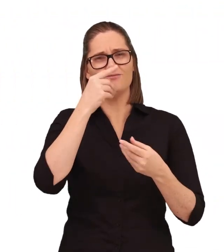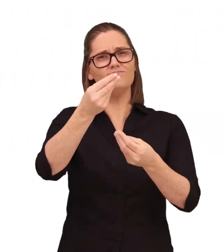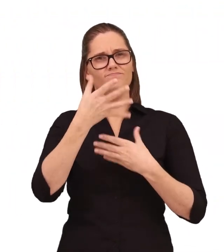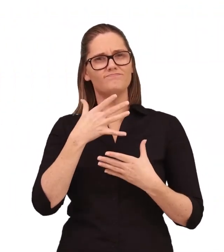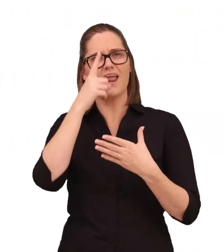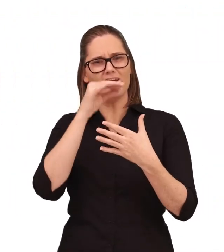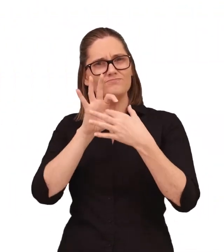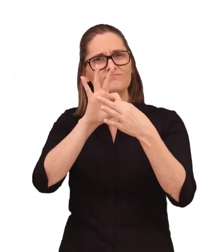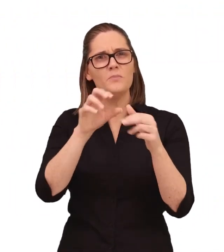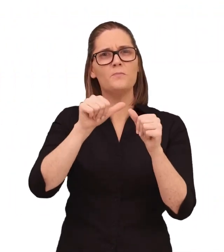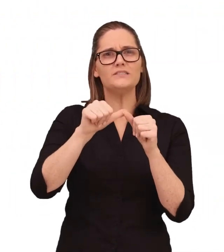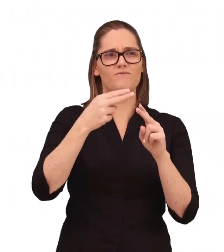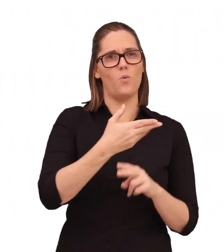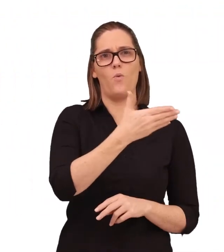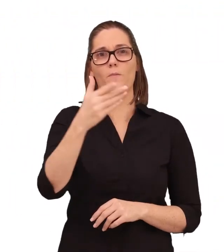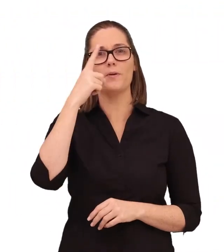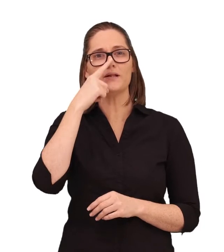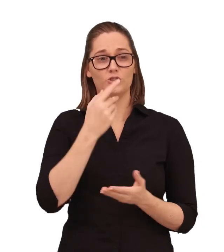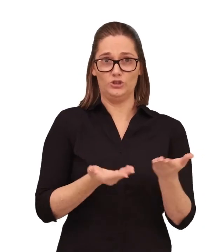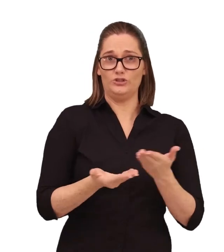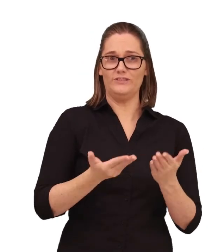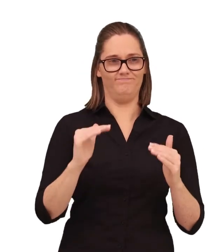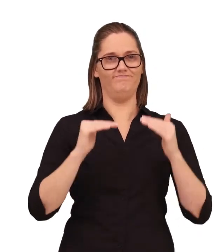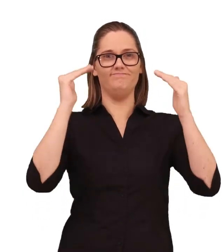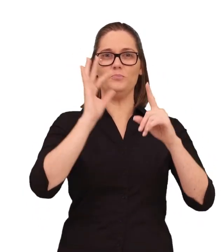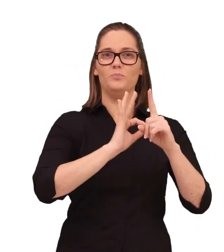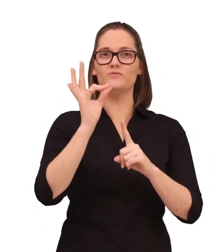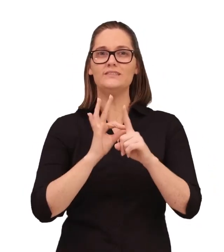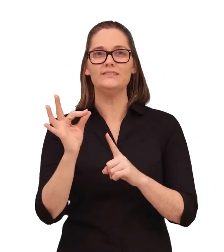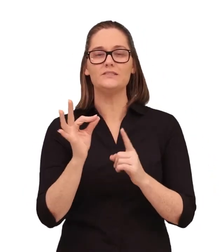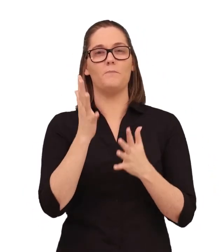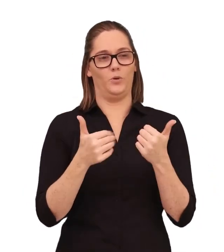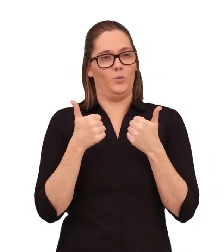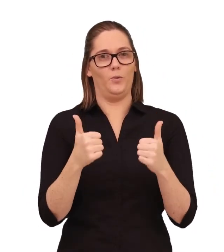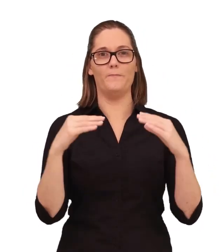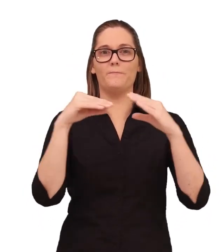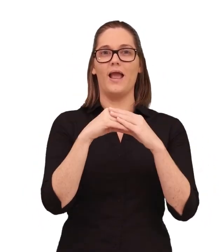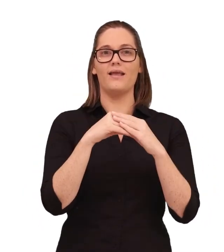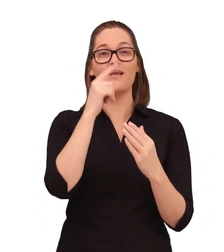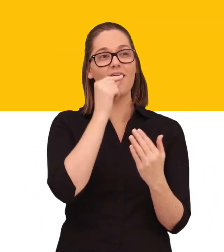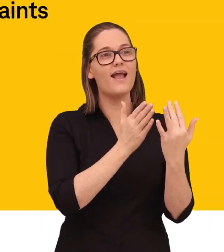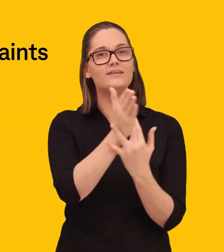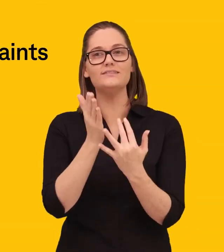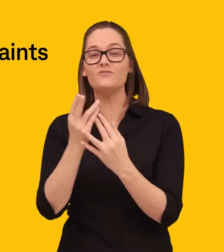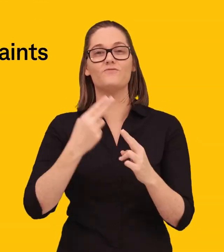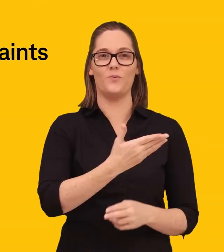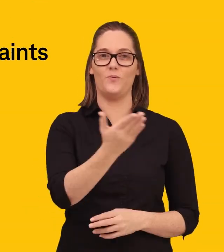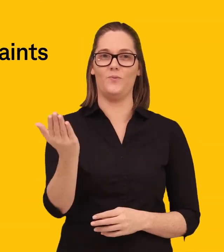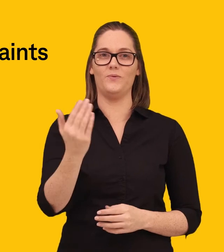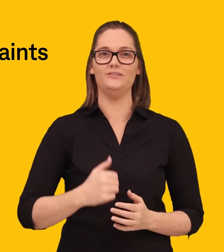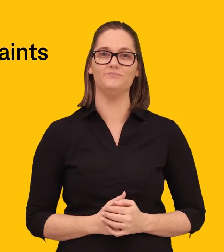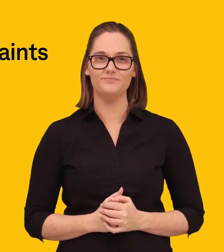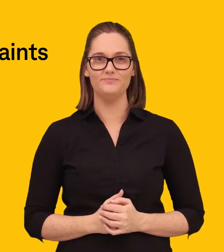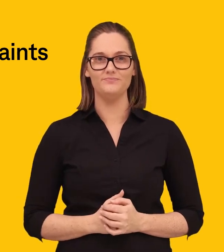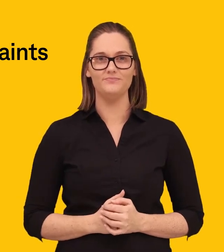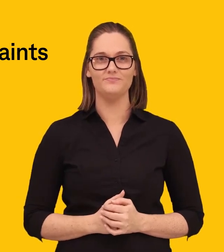better customer relationships improve our products and services and build tomorrow's bank today